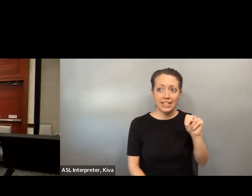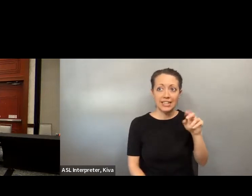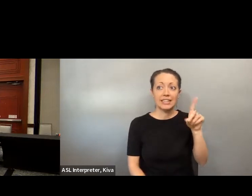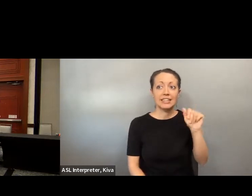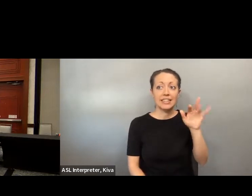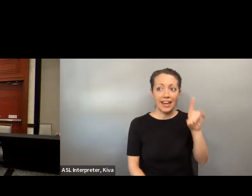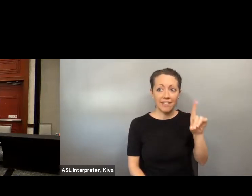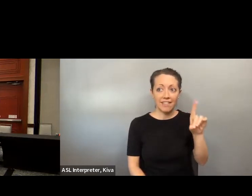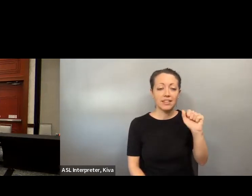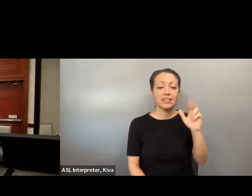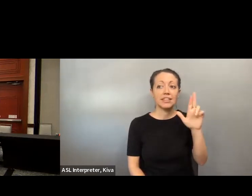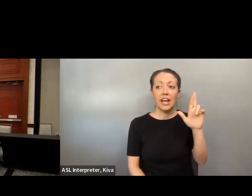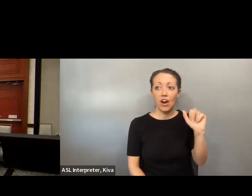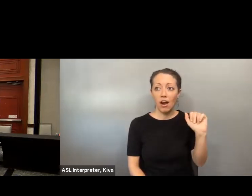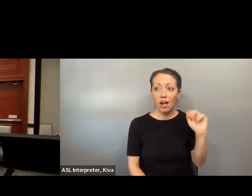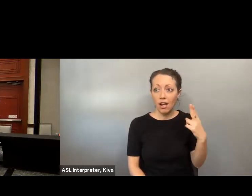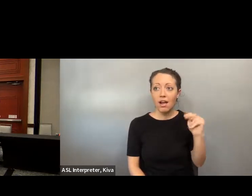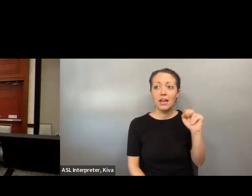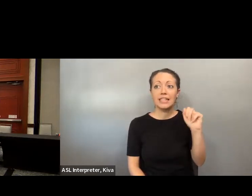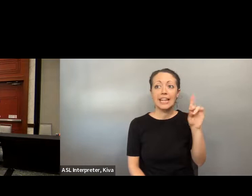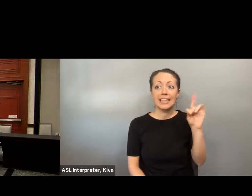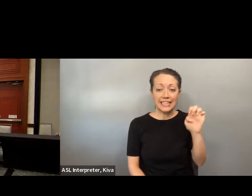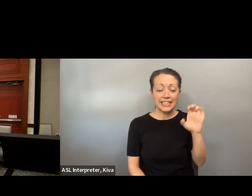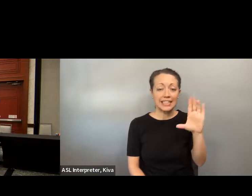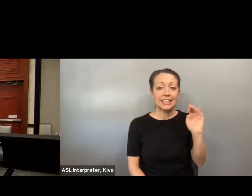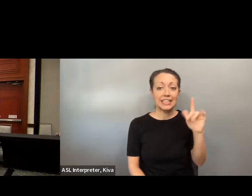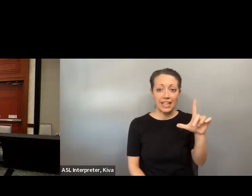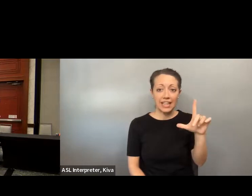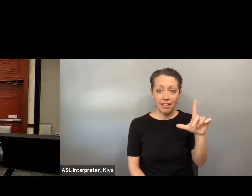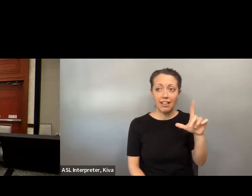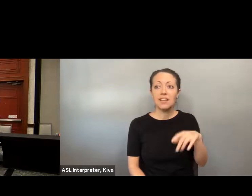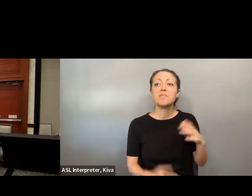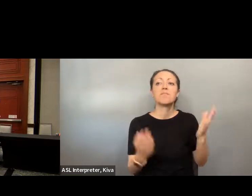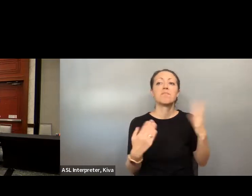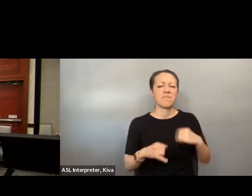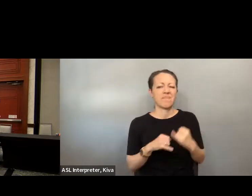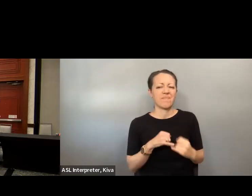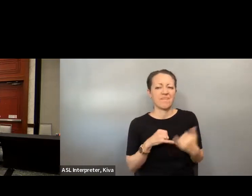Michelle, Doug, Thomas Hicks and Amy Keith and at the cross roads with identity,